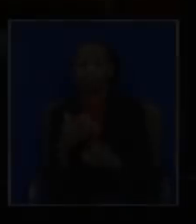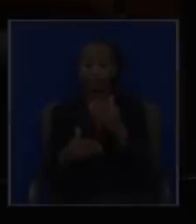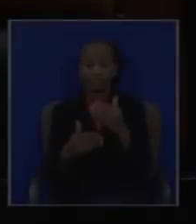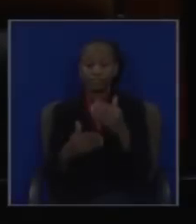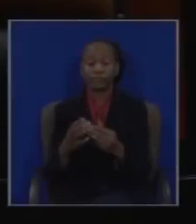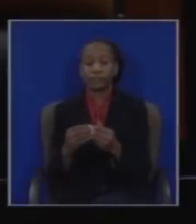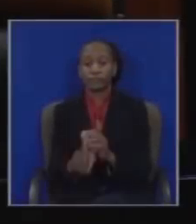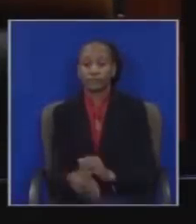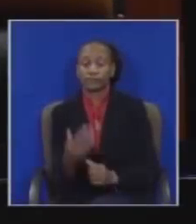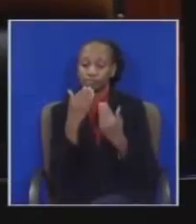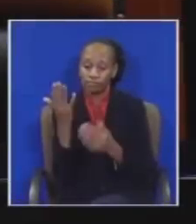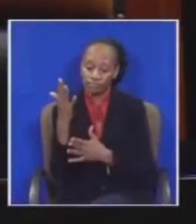Thank You speaker um